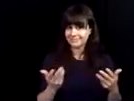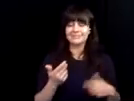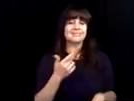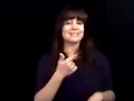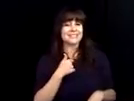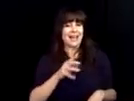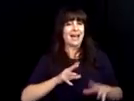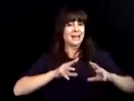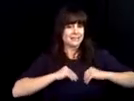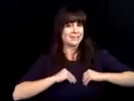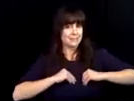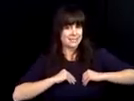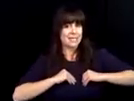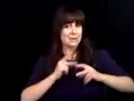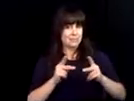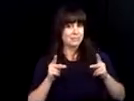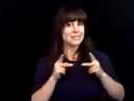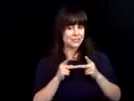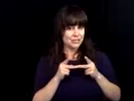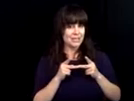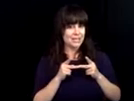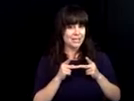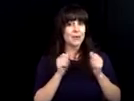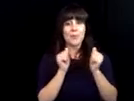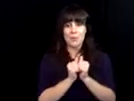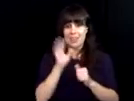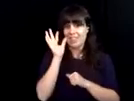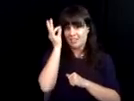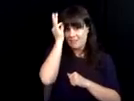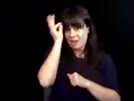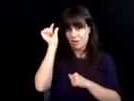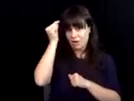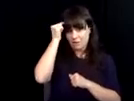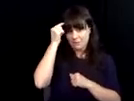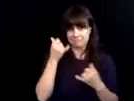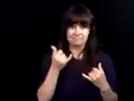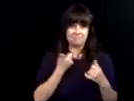that. However, I am so happy to report that